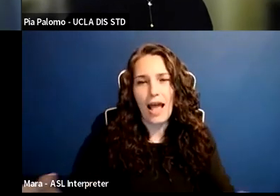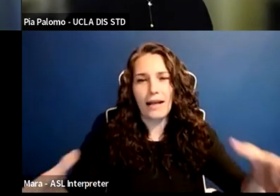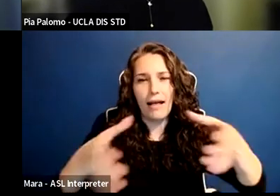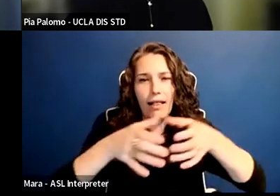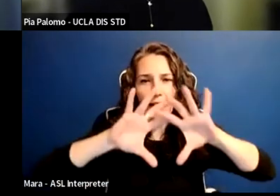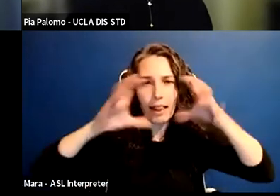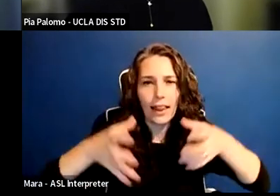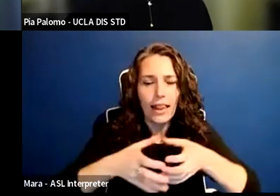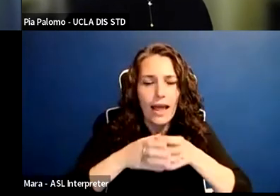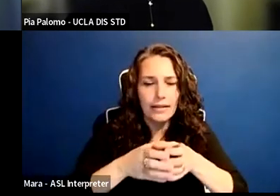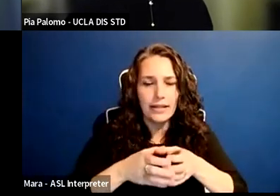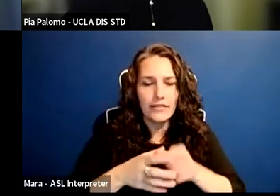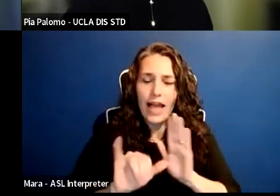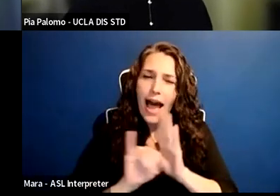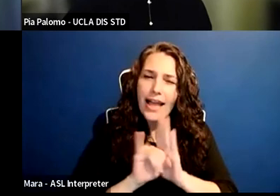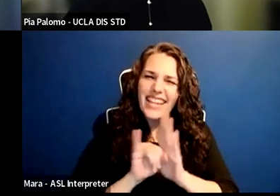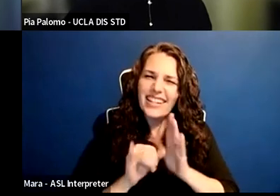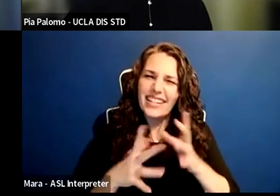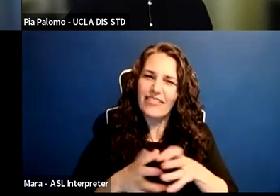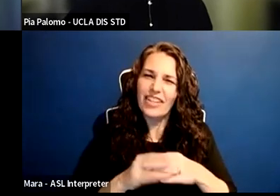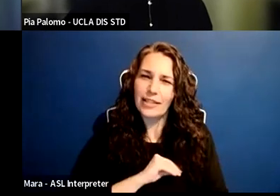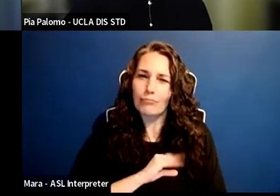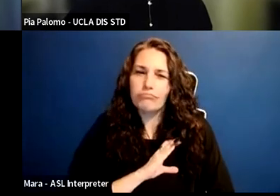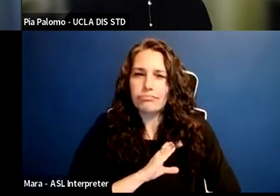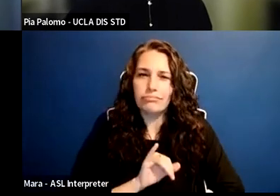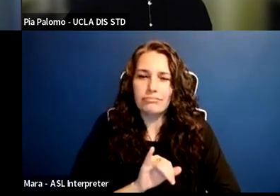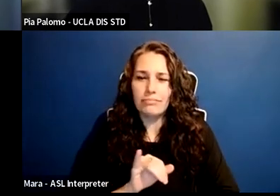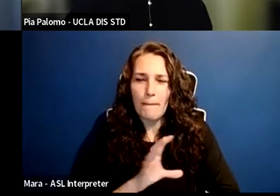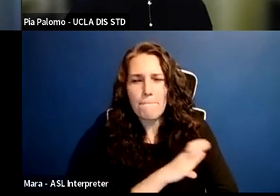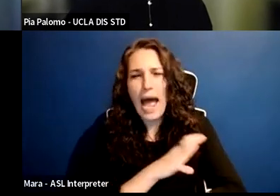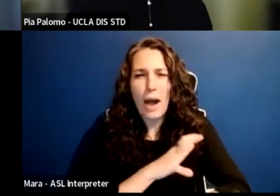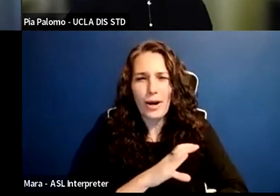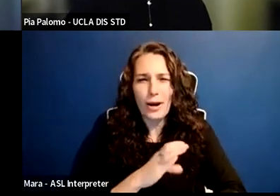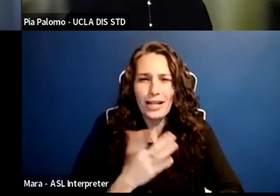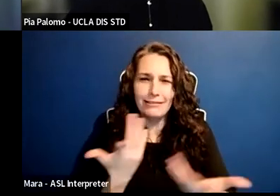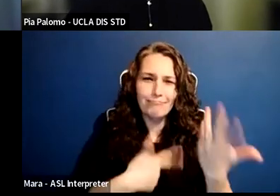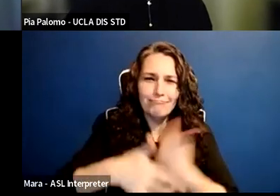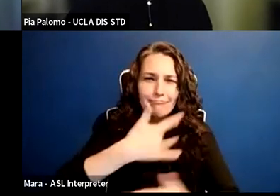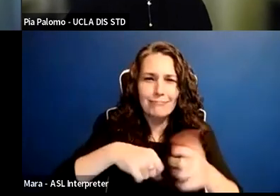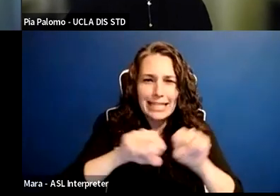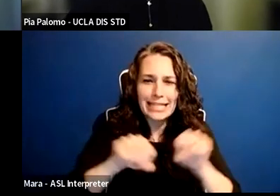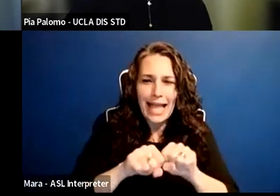and power, and it just makes it more of a norm in society, and I guess the other thing, major thing,